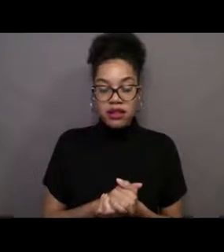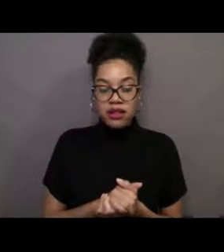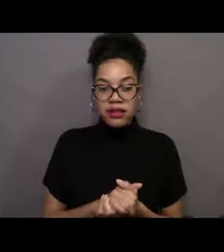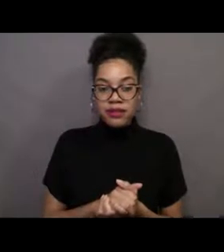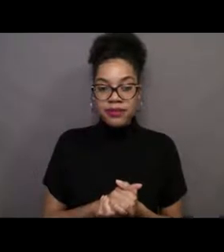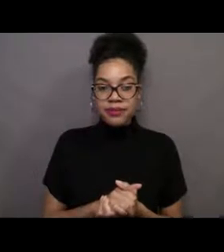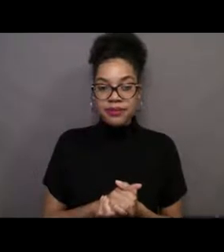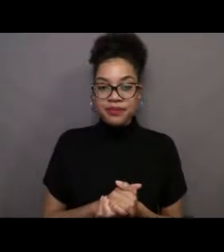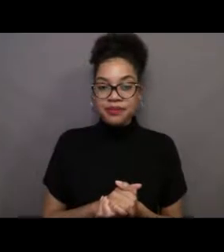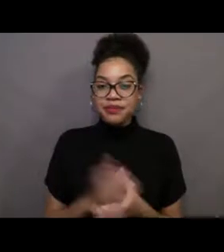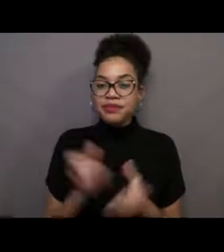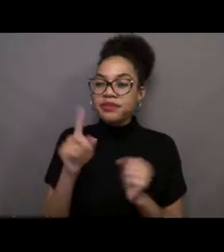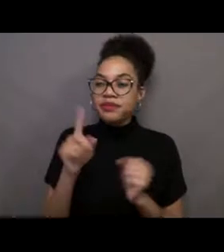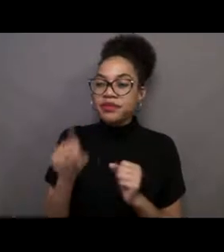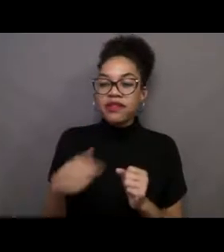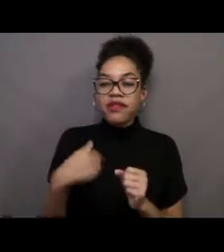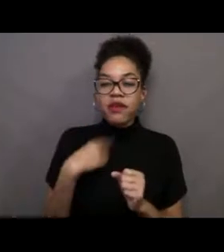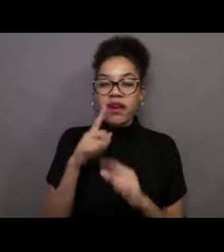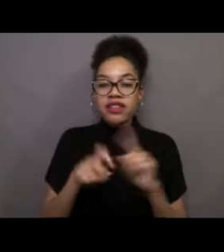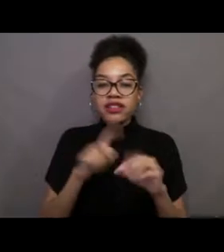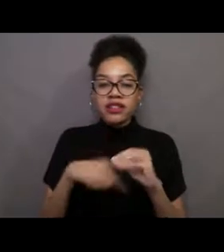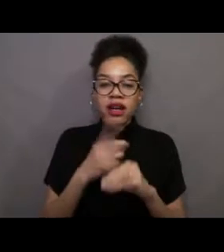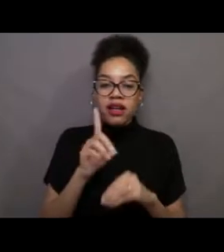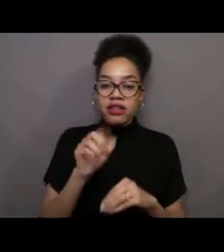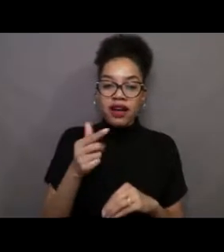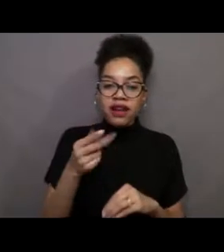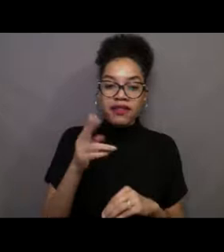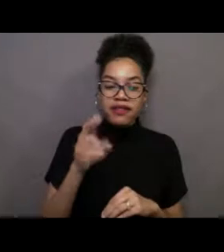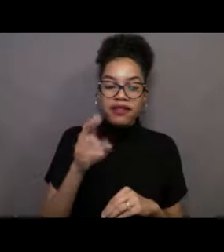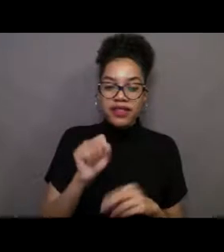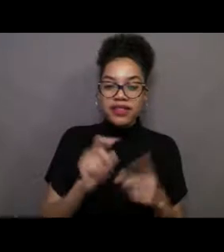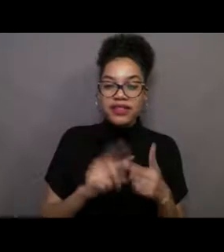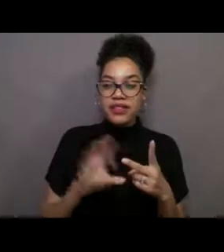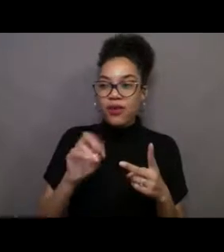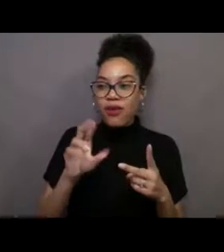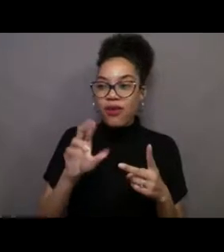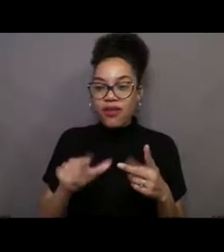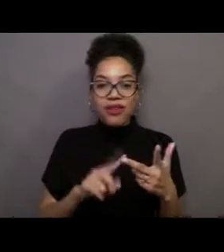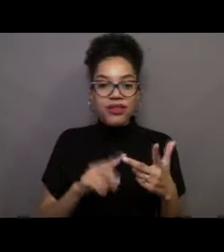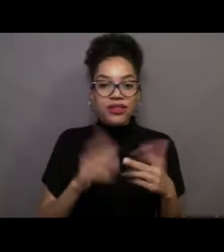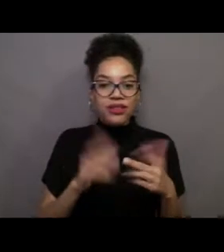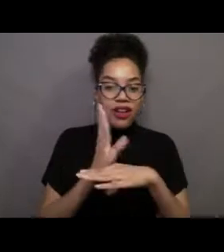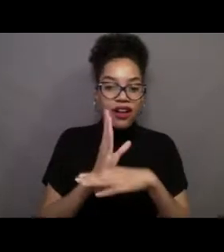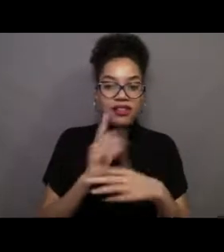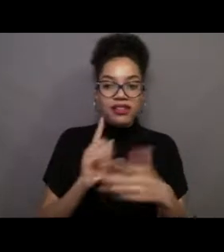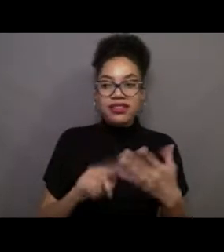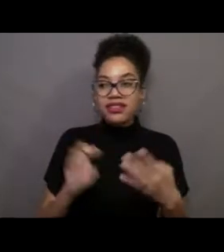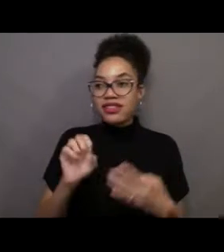and corals and sharks and seaweed. And I urge you guys to explore our library